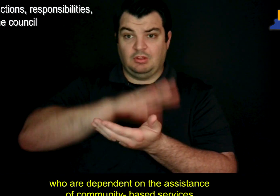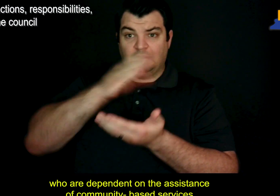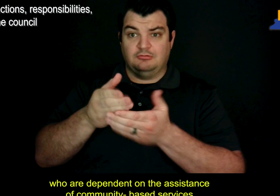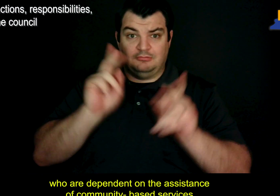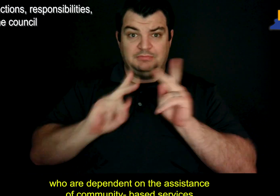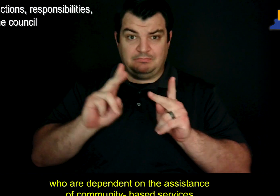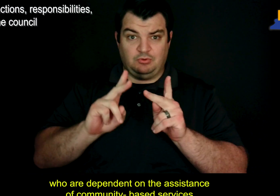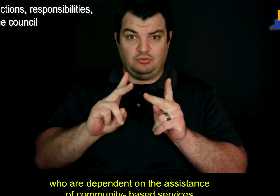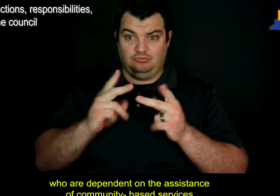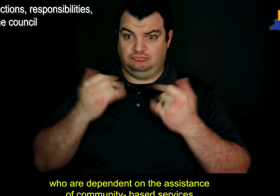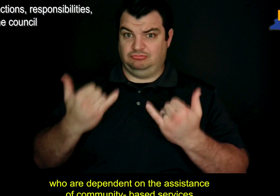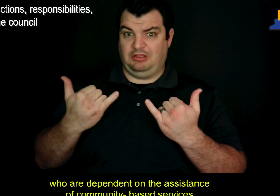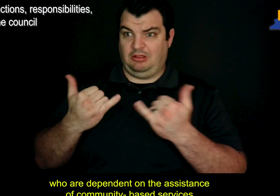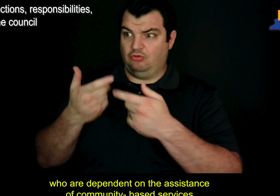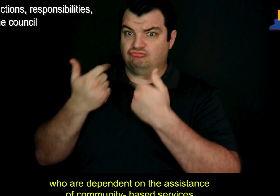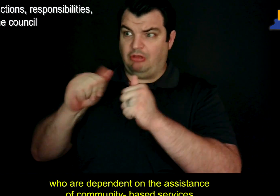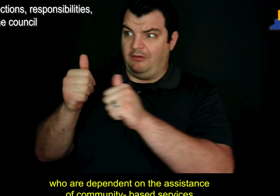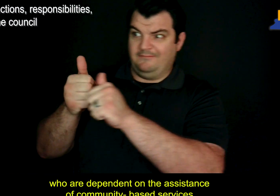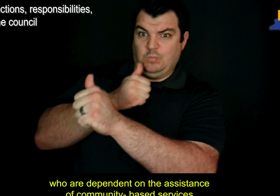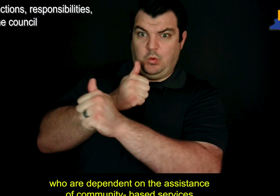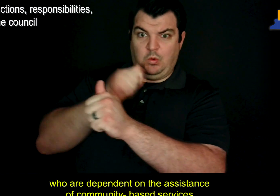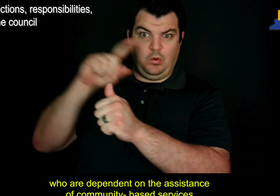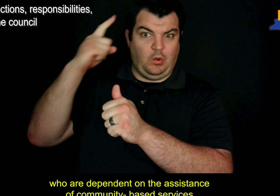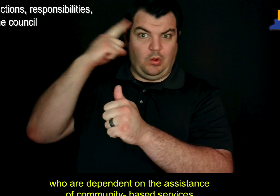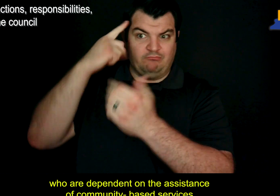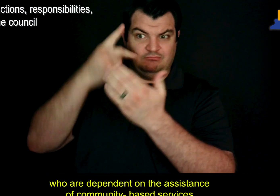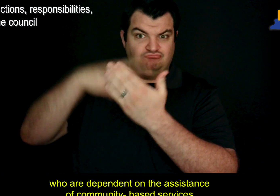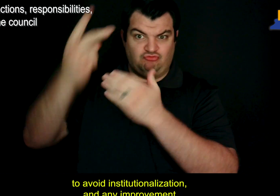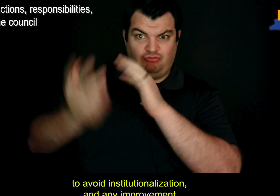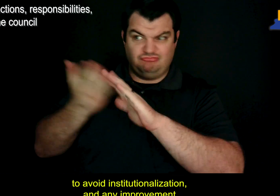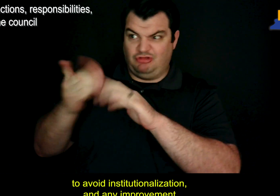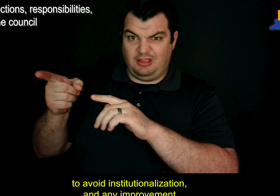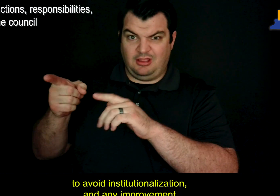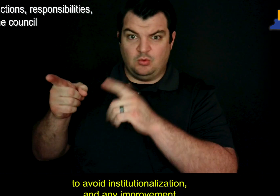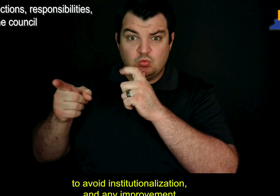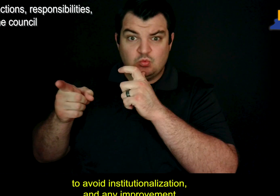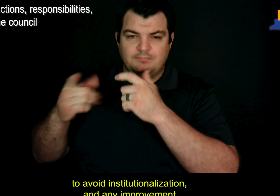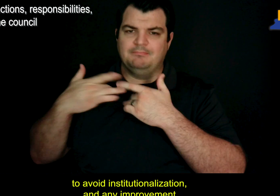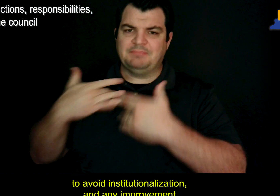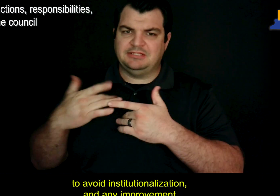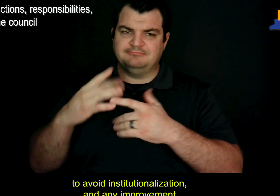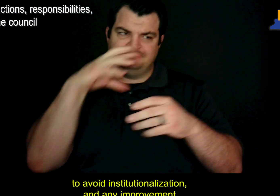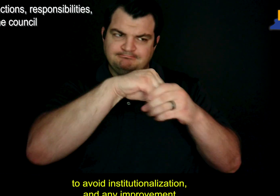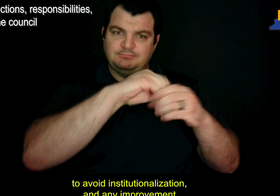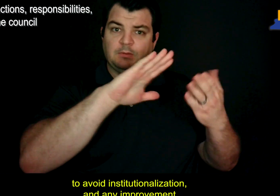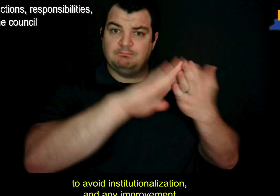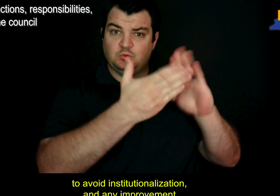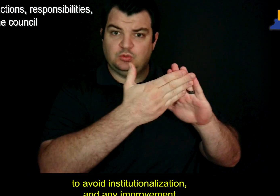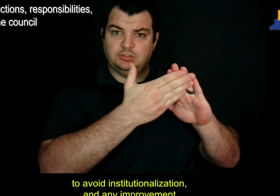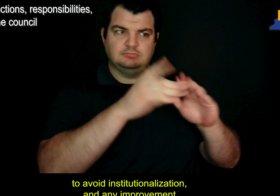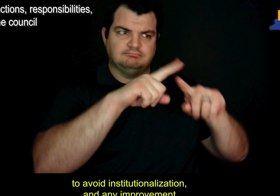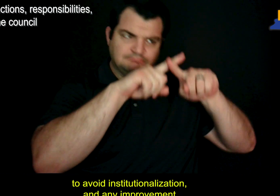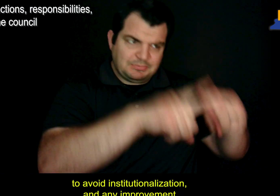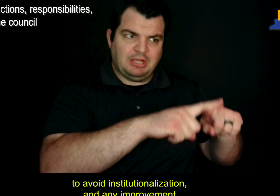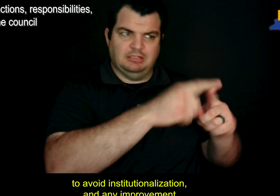who are dependent on the assistance of community- based services to avoid institutionalization, and any improvement